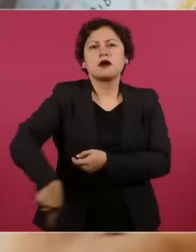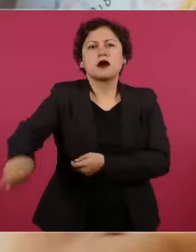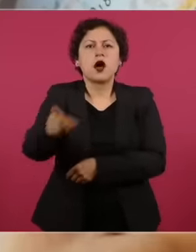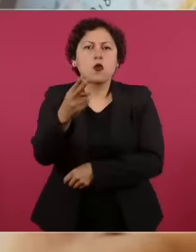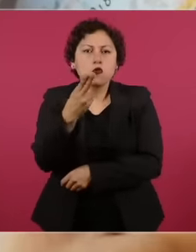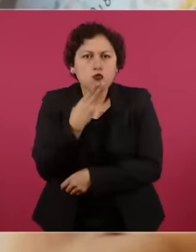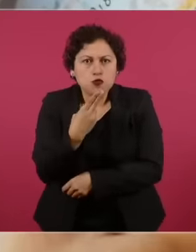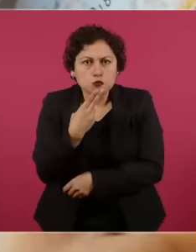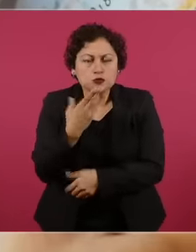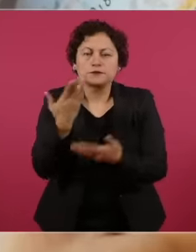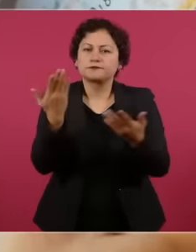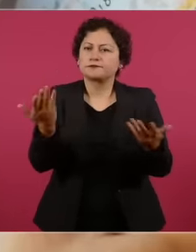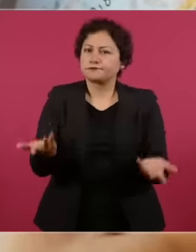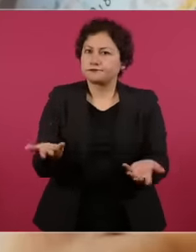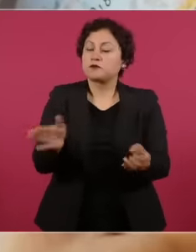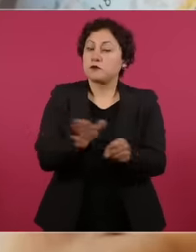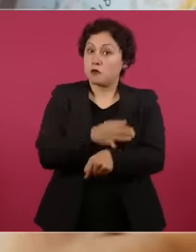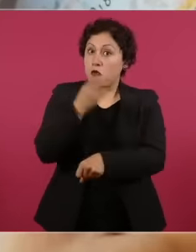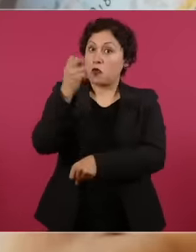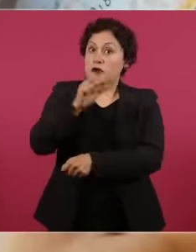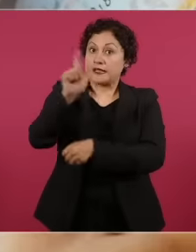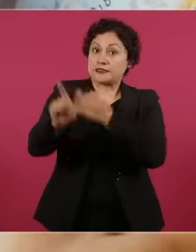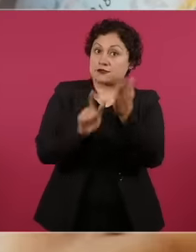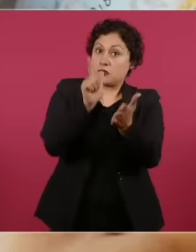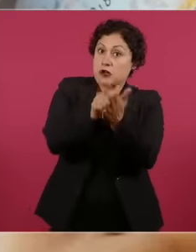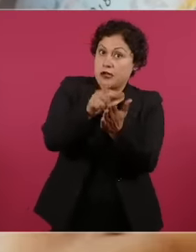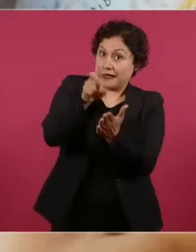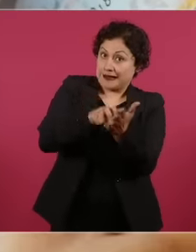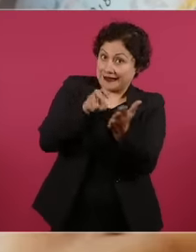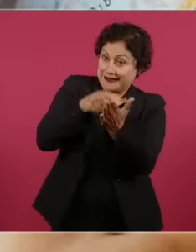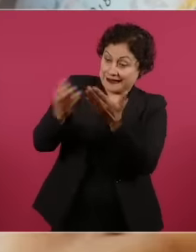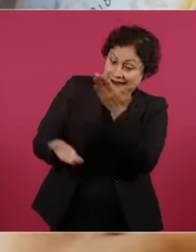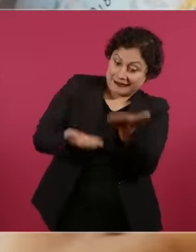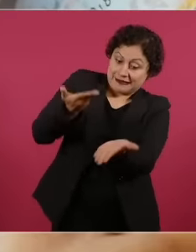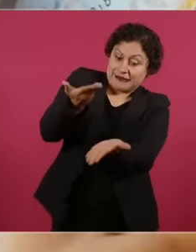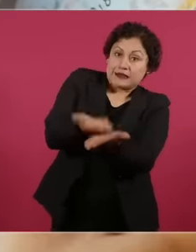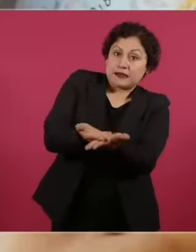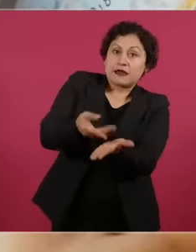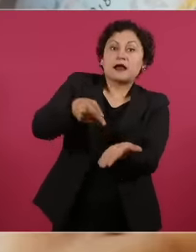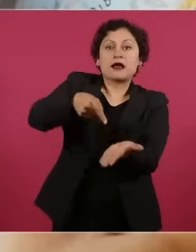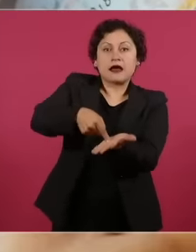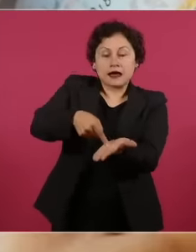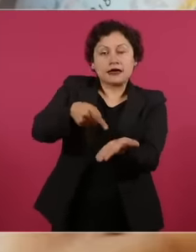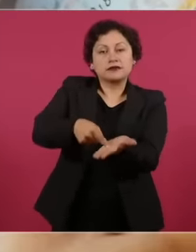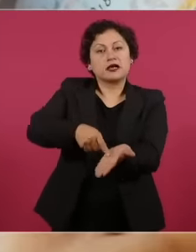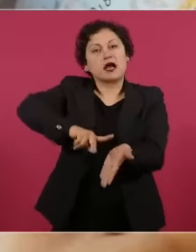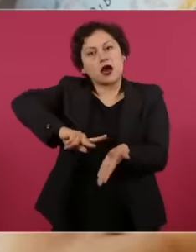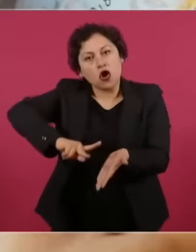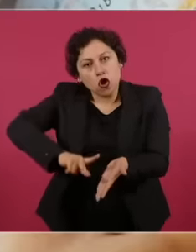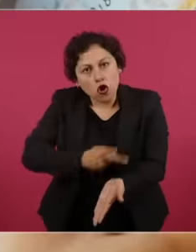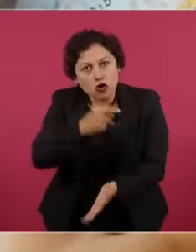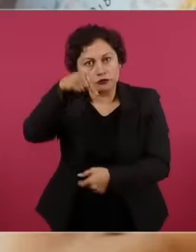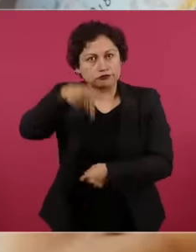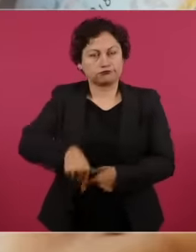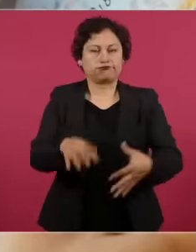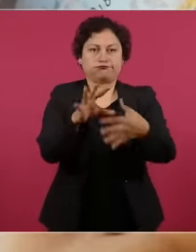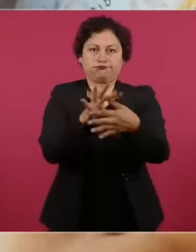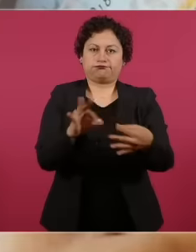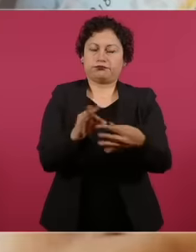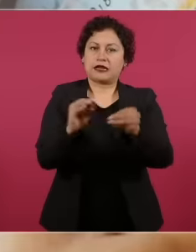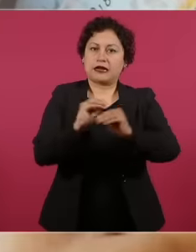again in a clear way So that there is no type of interpretation Establishes